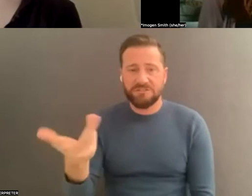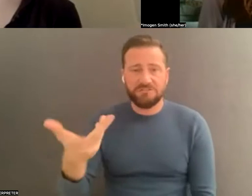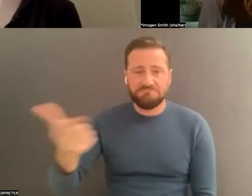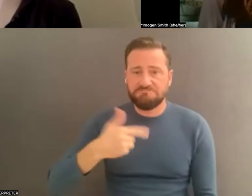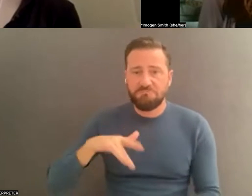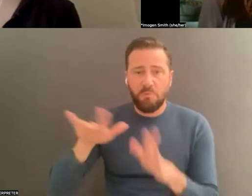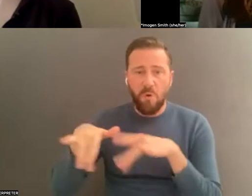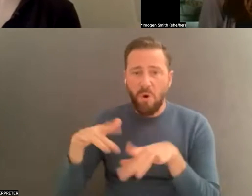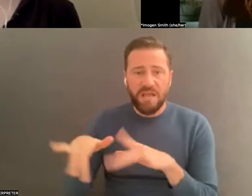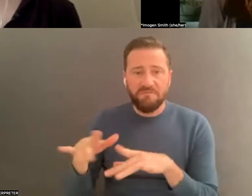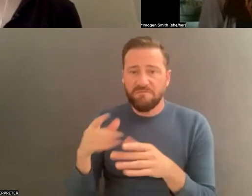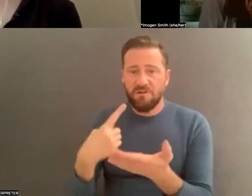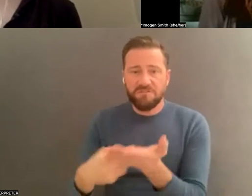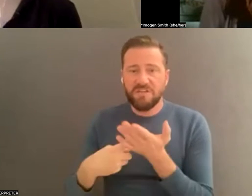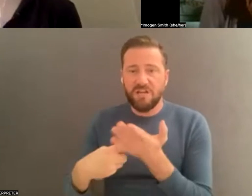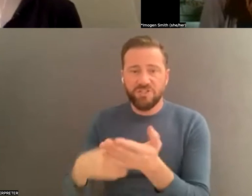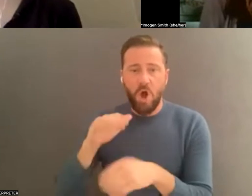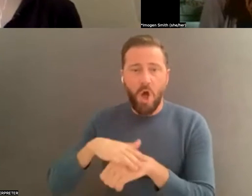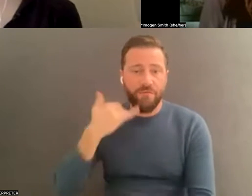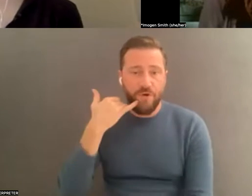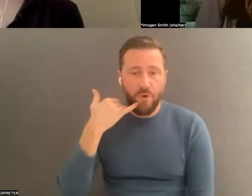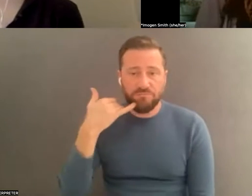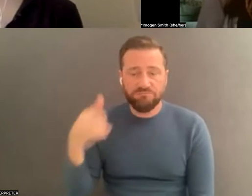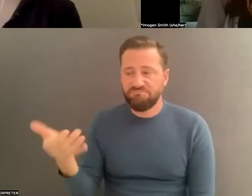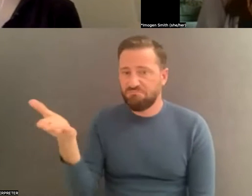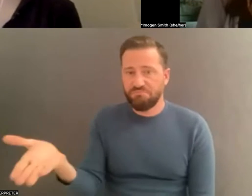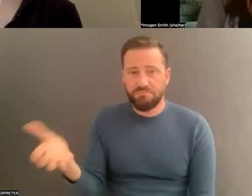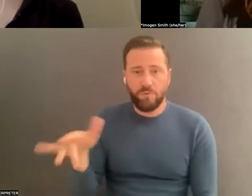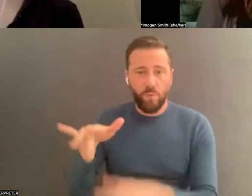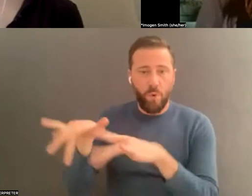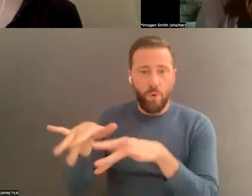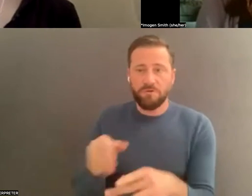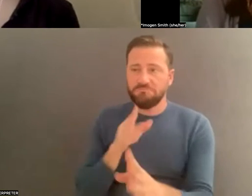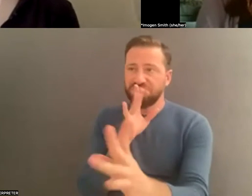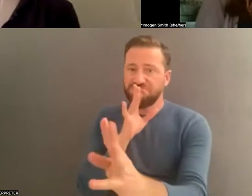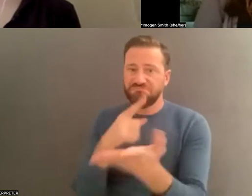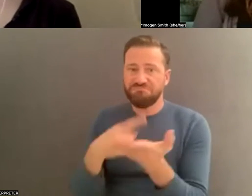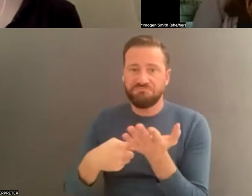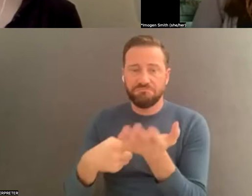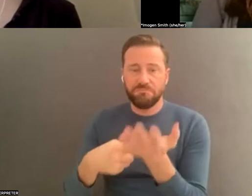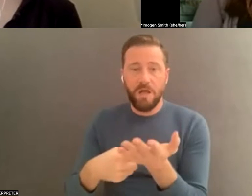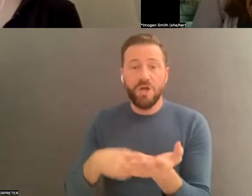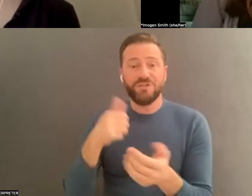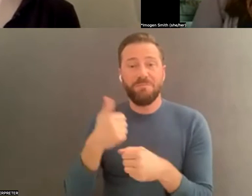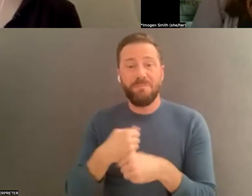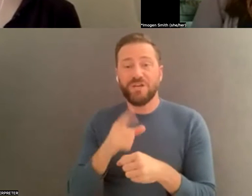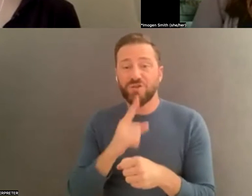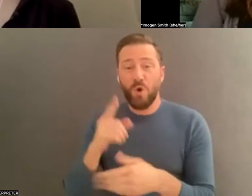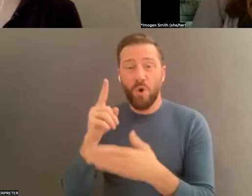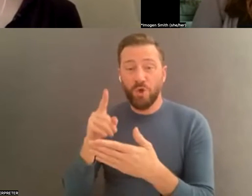sure that you document what you're doing, so the who, the what